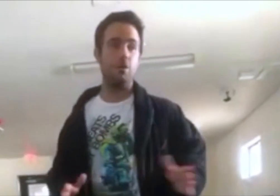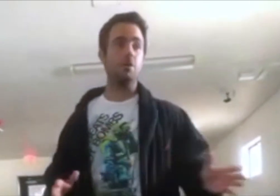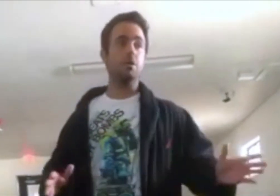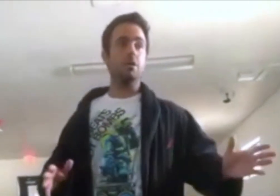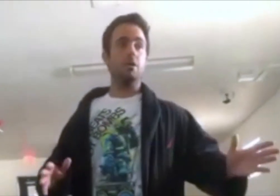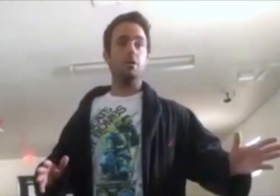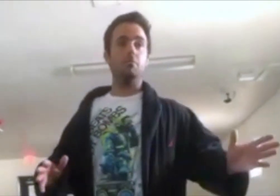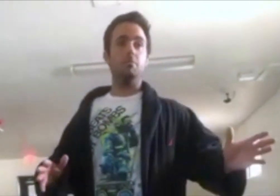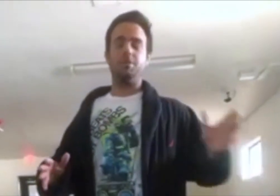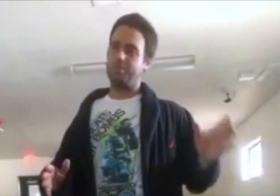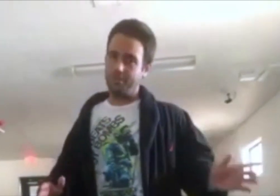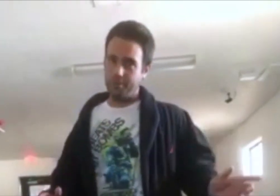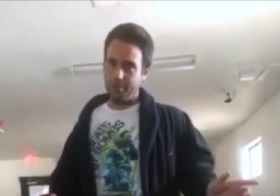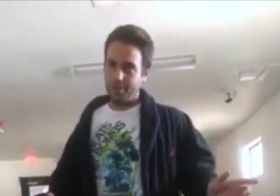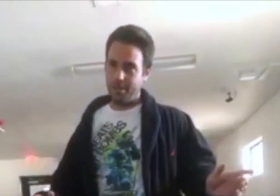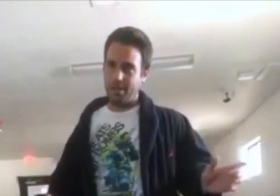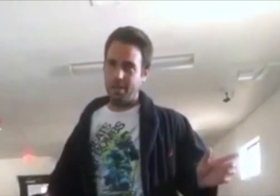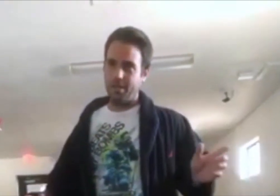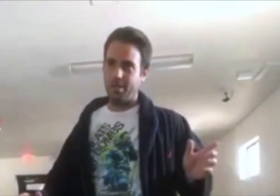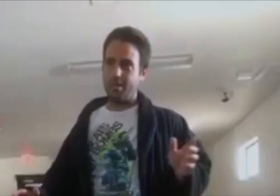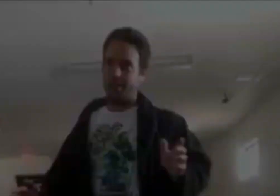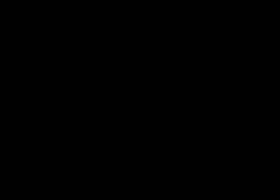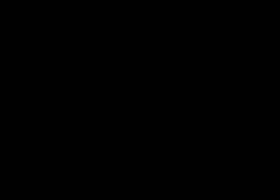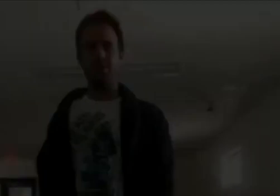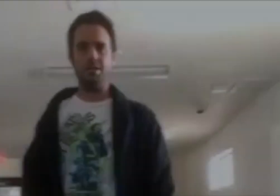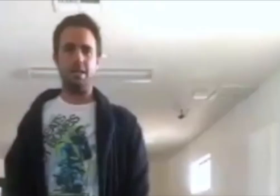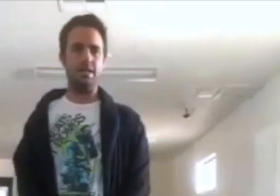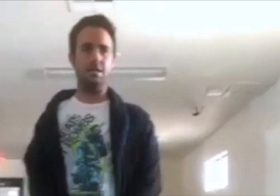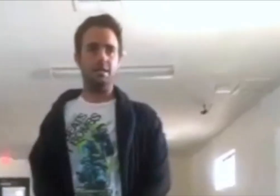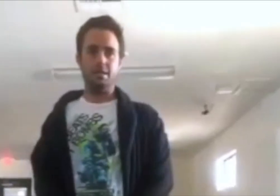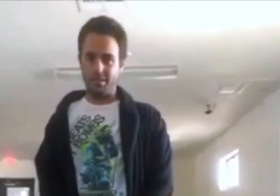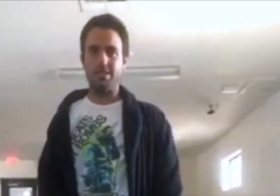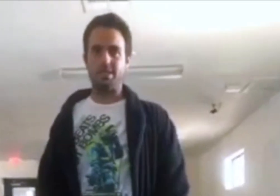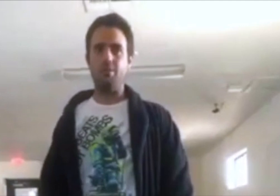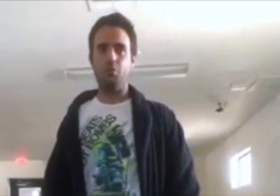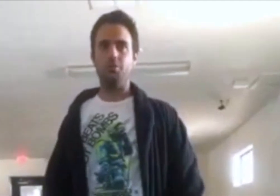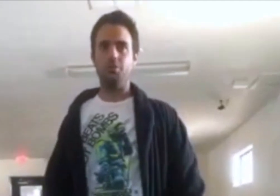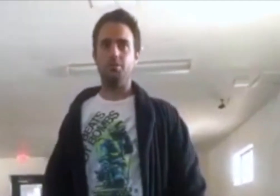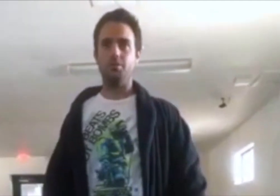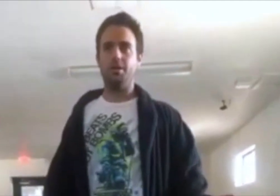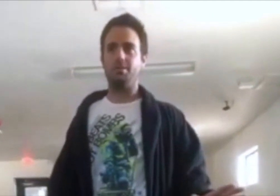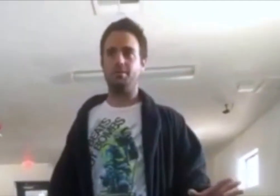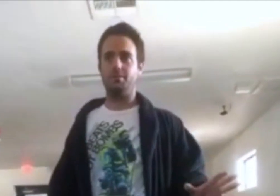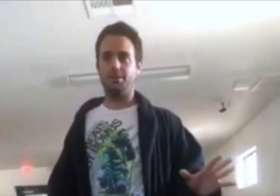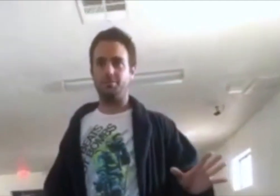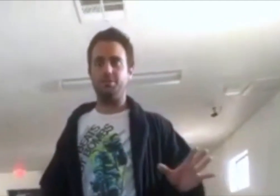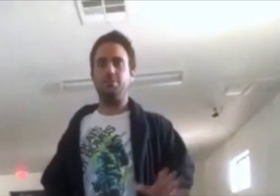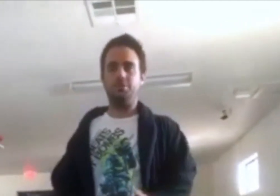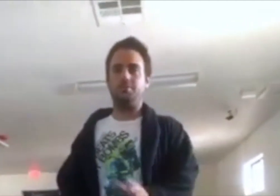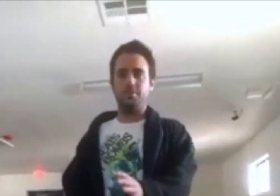I'm not saying it's bad. I'm saying it's right, good, wrong. Disability is not disabled.